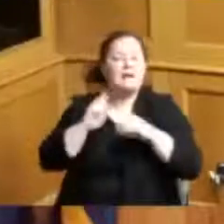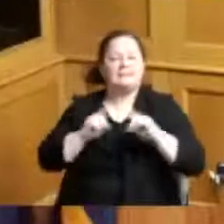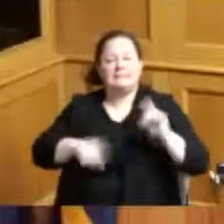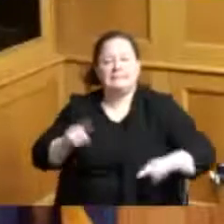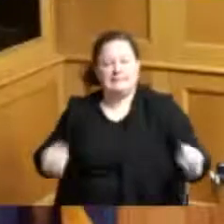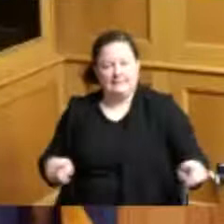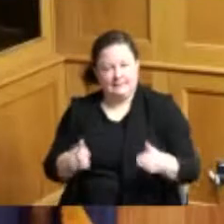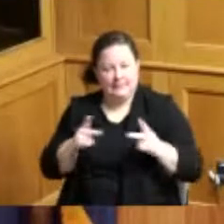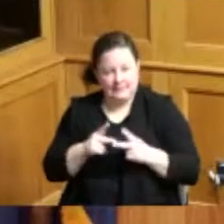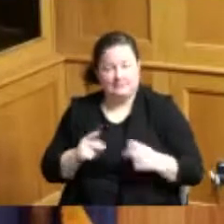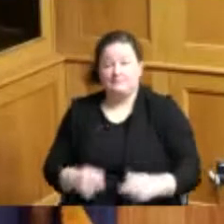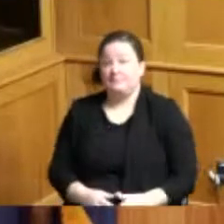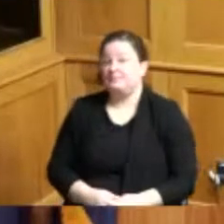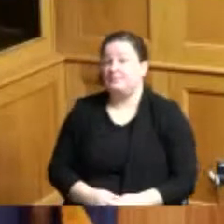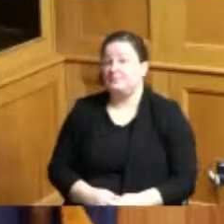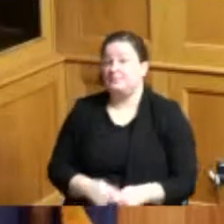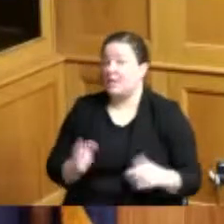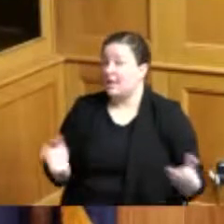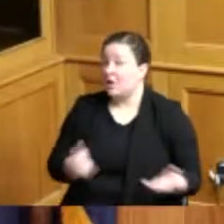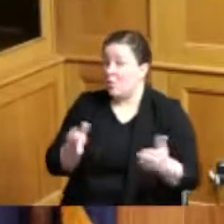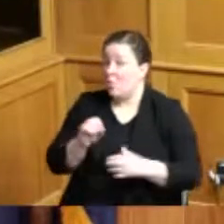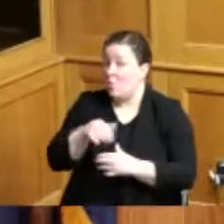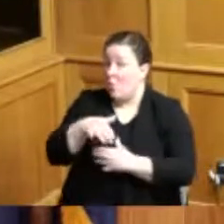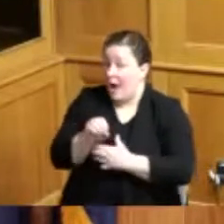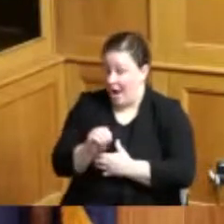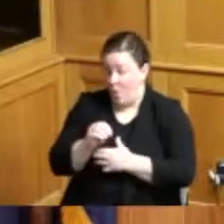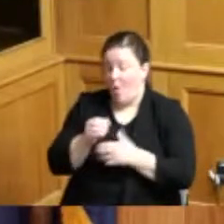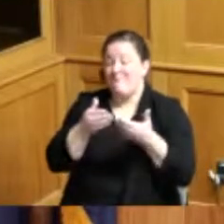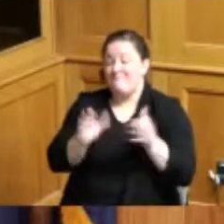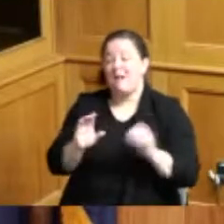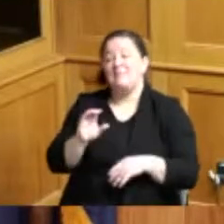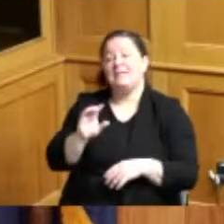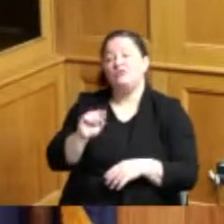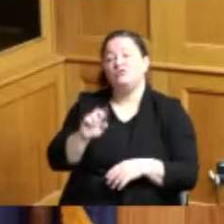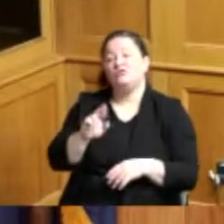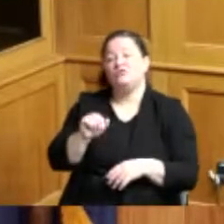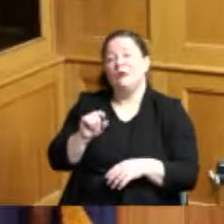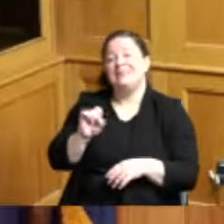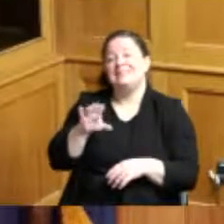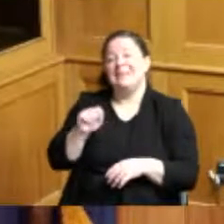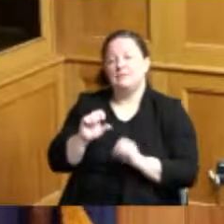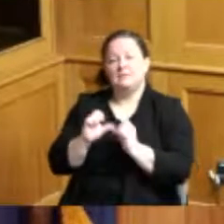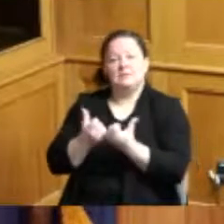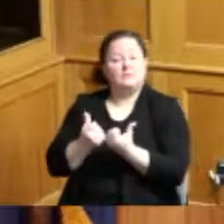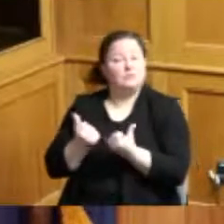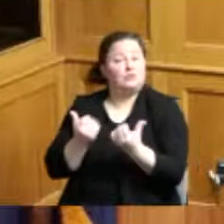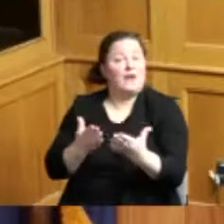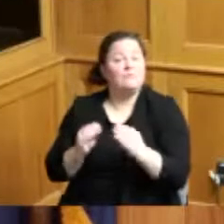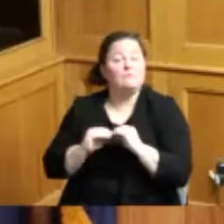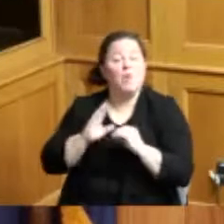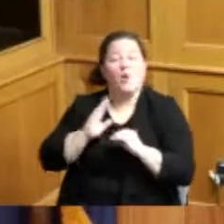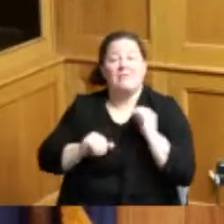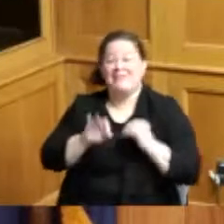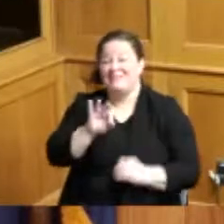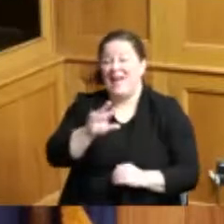and whereas Ohio's public transit agencies provide more than 93 million rides per year